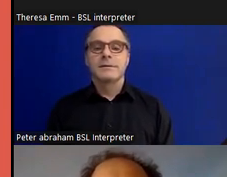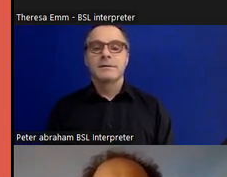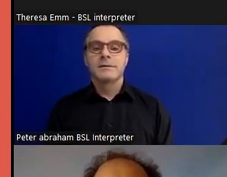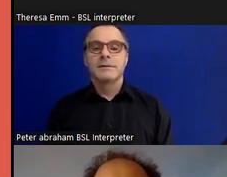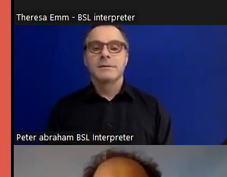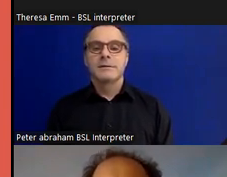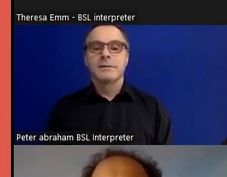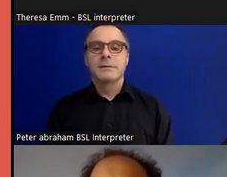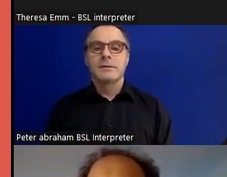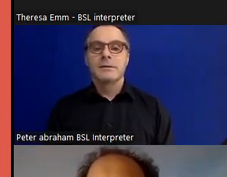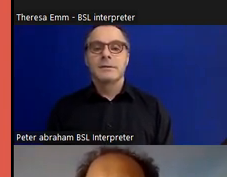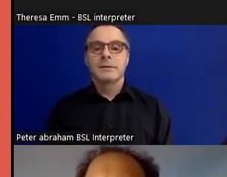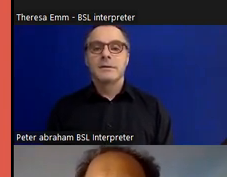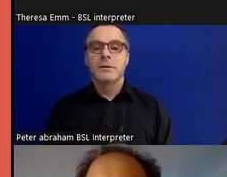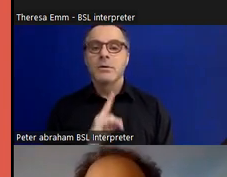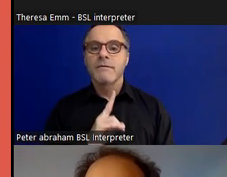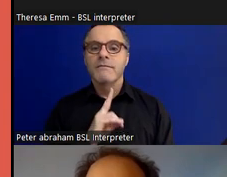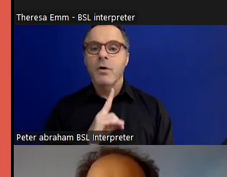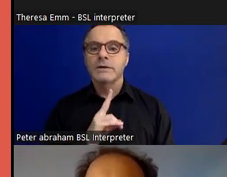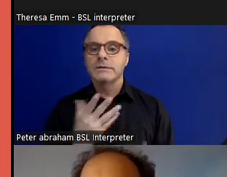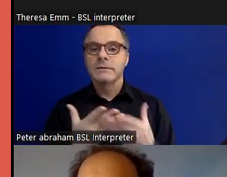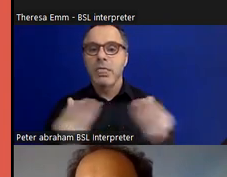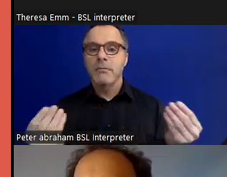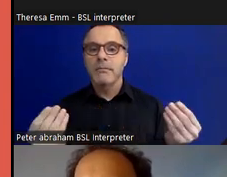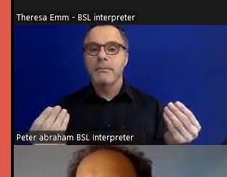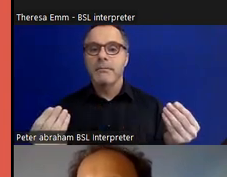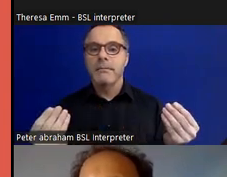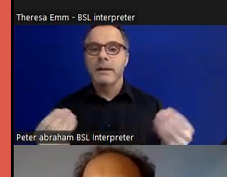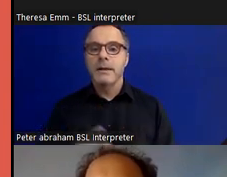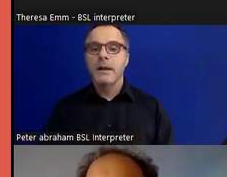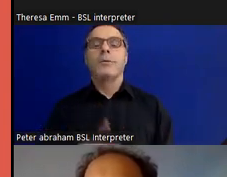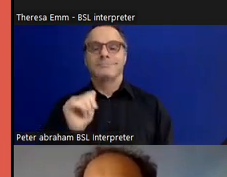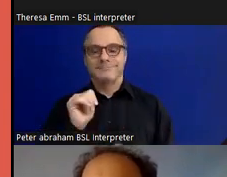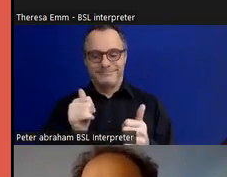slide is on a red background and it says 'Nothing About Us Without Us', and my name Michael Powell